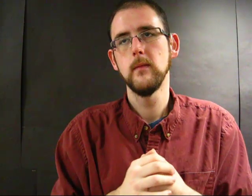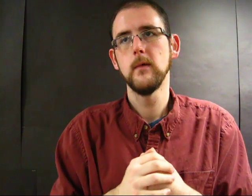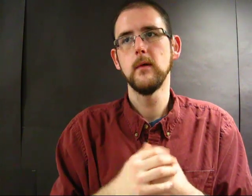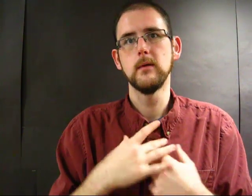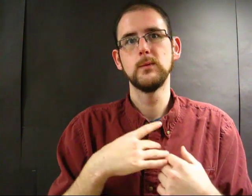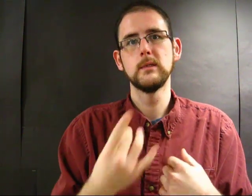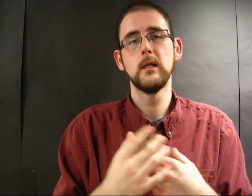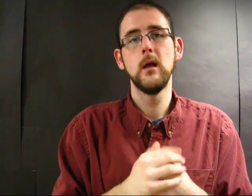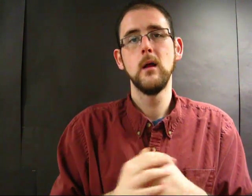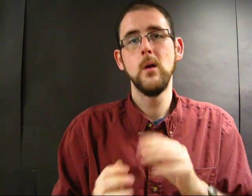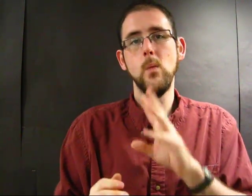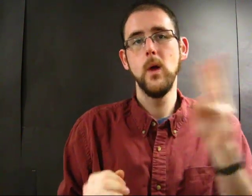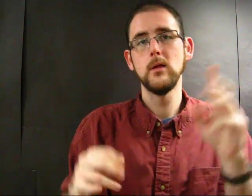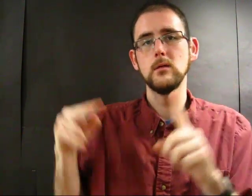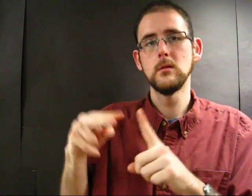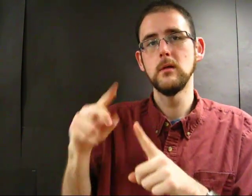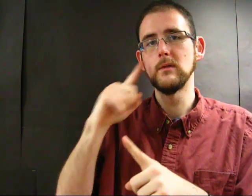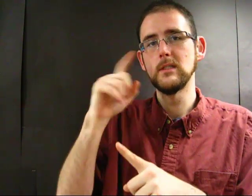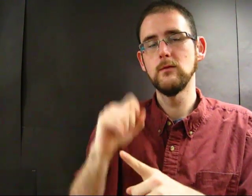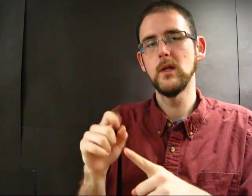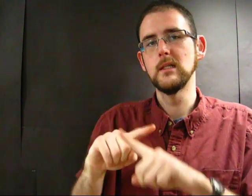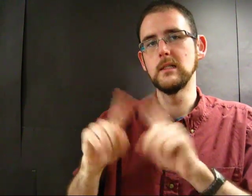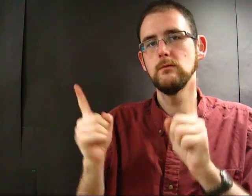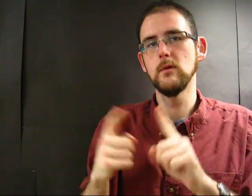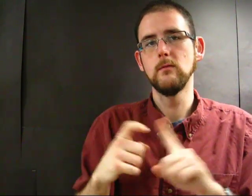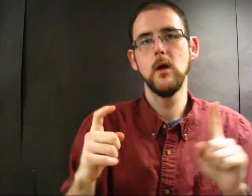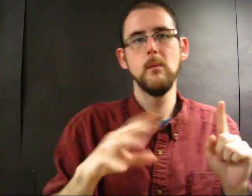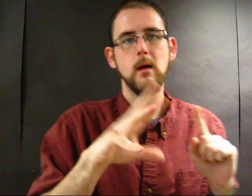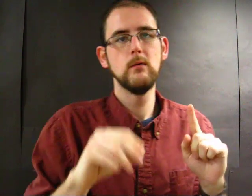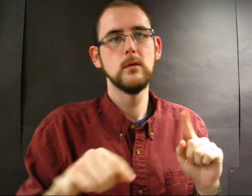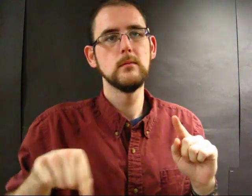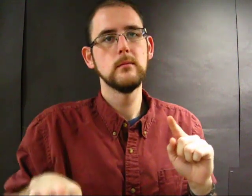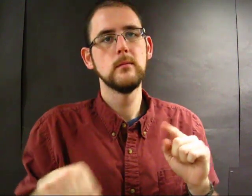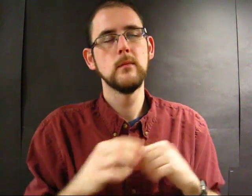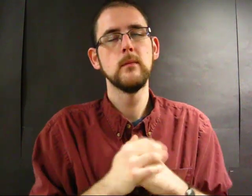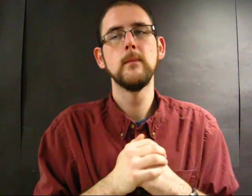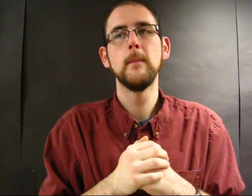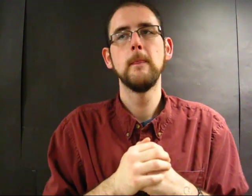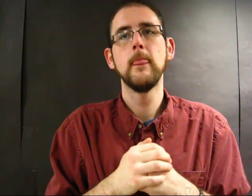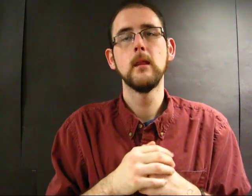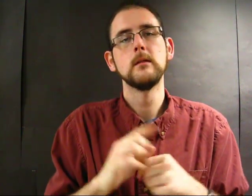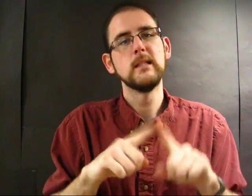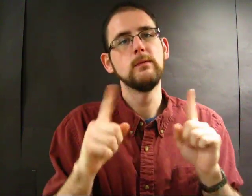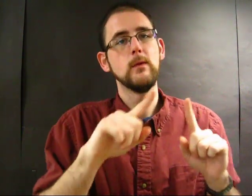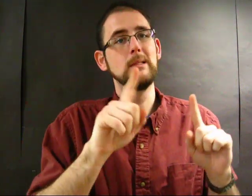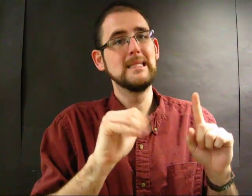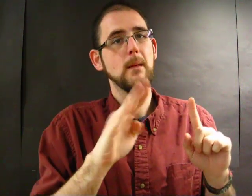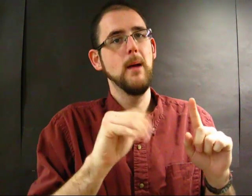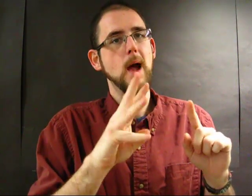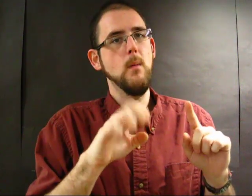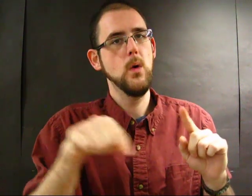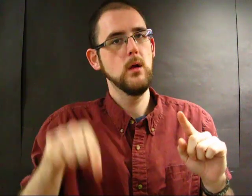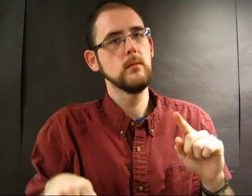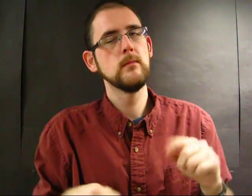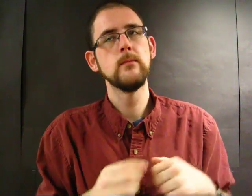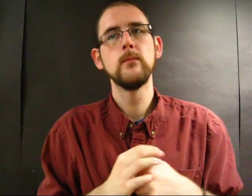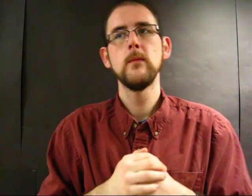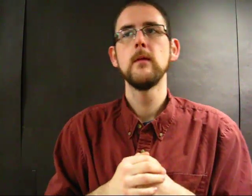It's interesting. The Western approach to schizophrenia differs from Africa's -- at least, Zimbabwe's.